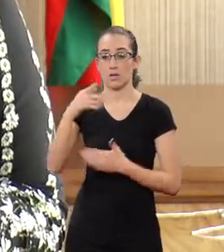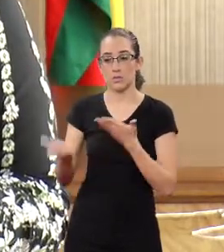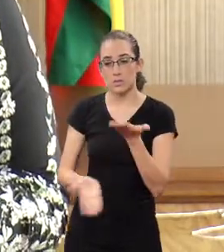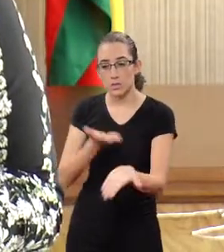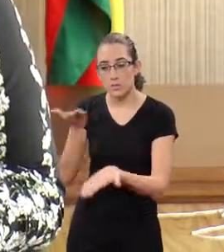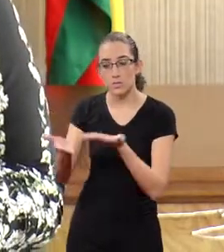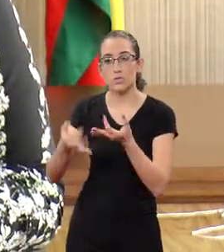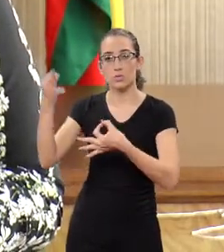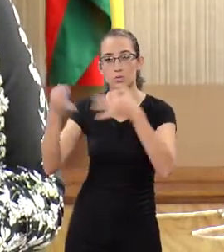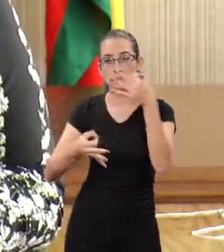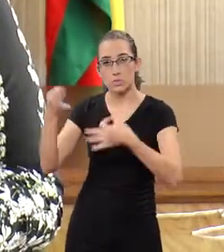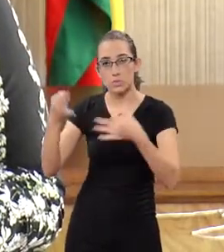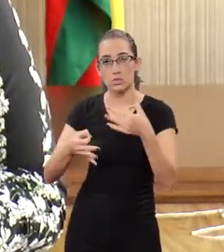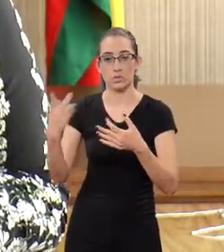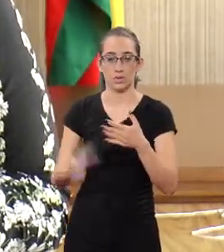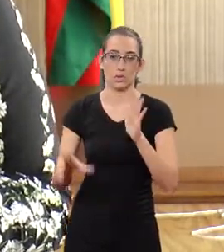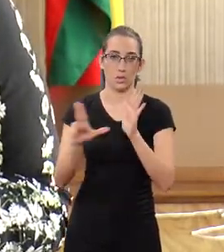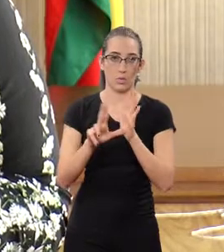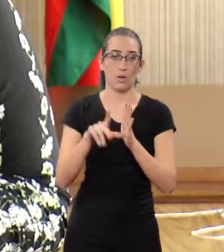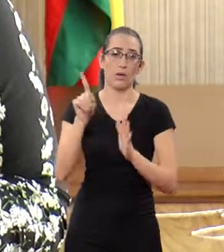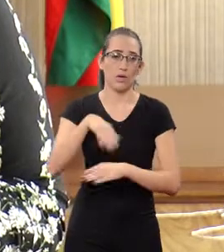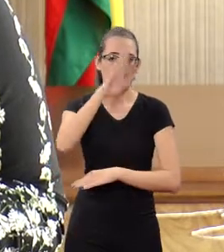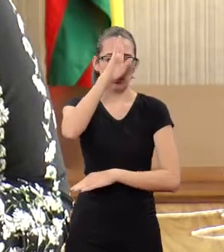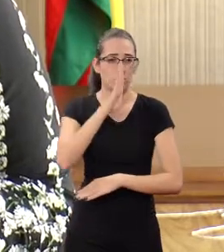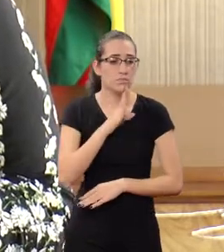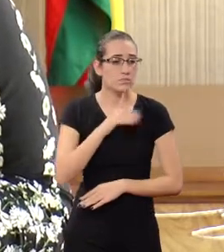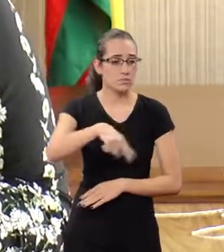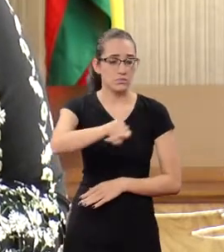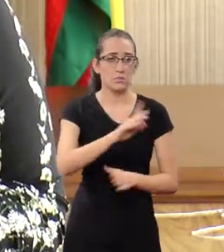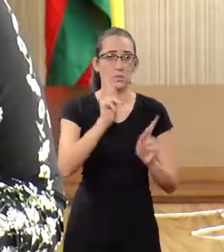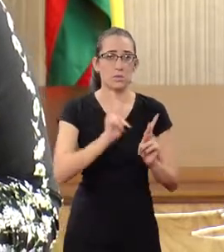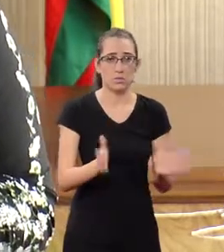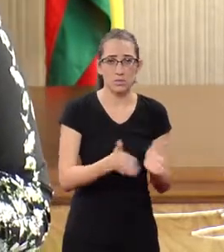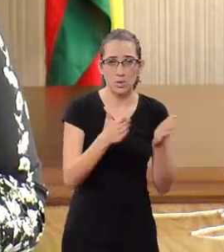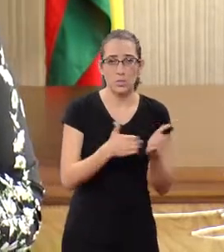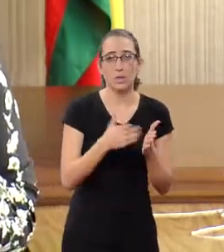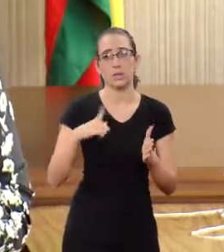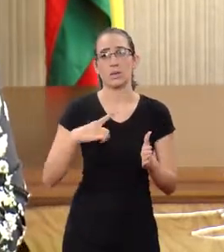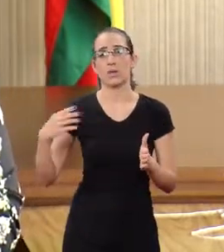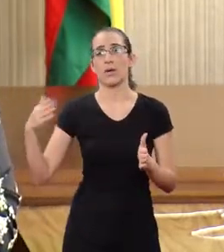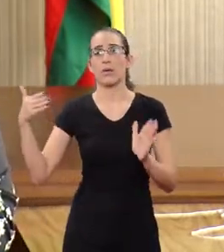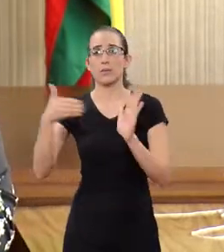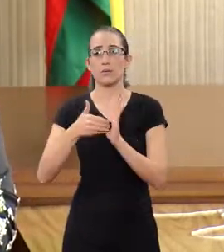It's a free assistance to needy people that earn up to three minimum wage.